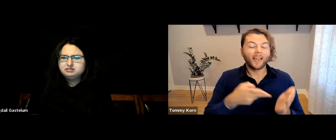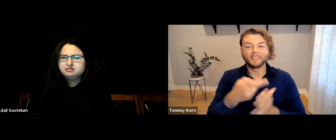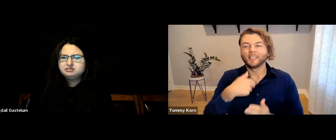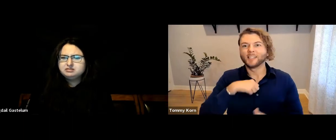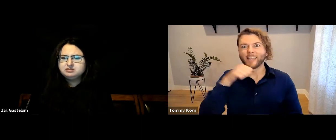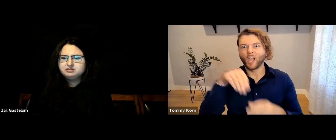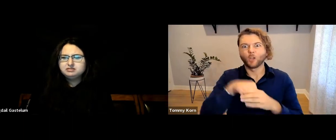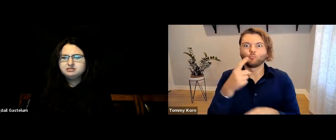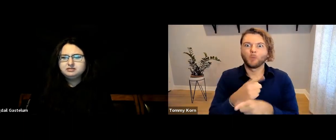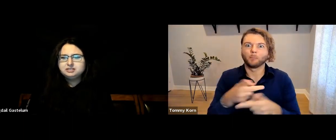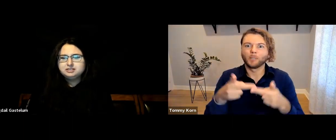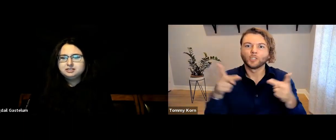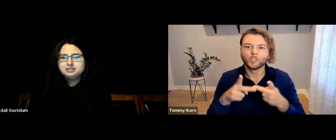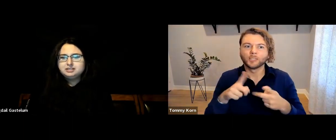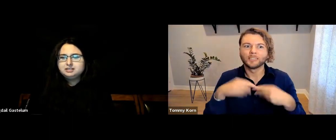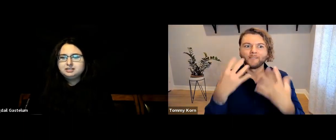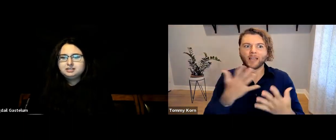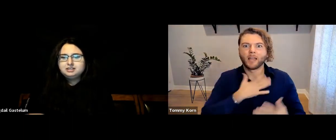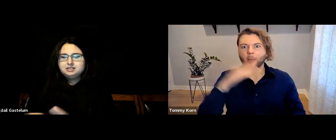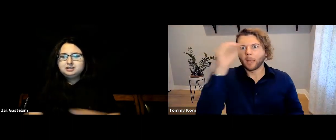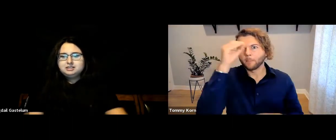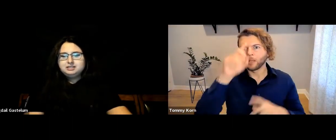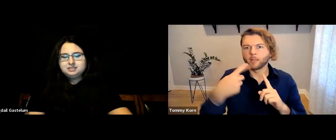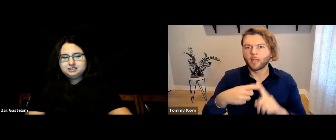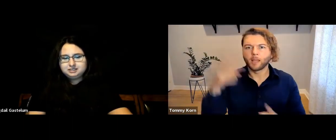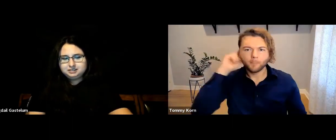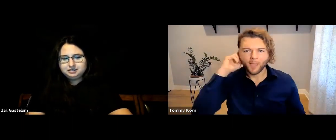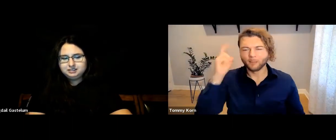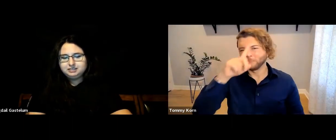[Tommy] Honestly, I’m not in the right position to give my opinion about CIs